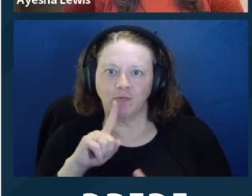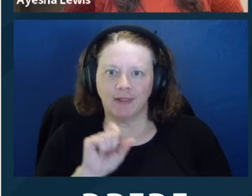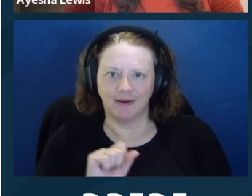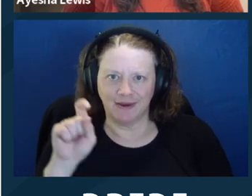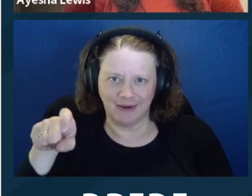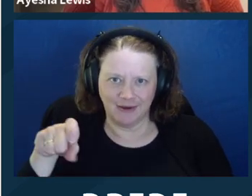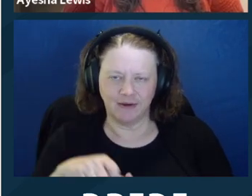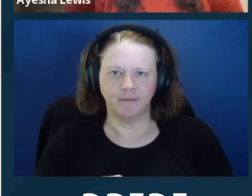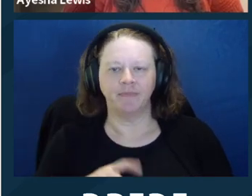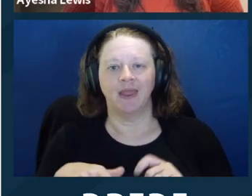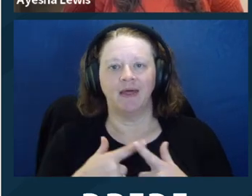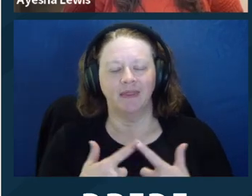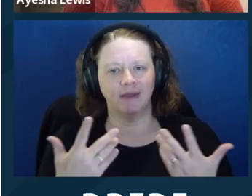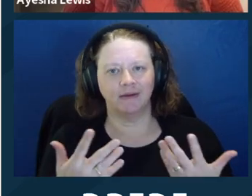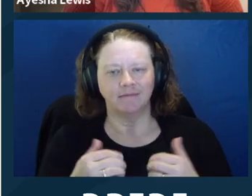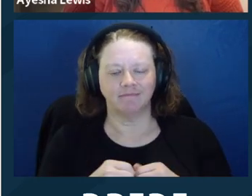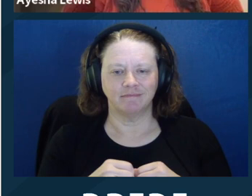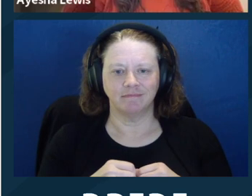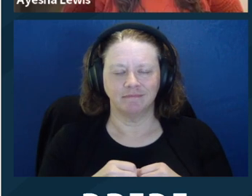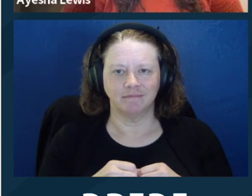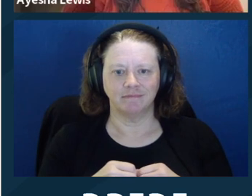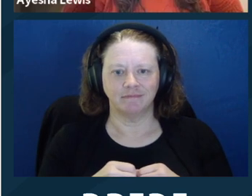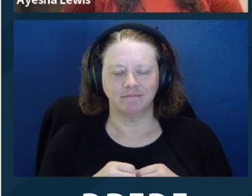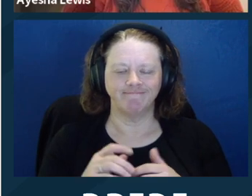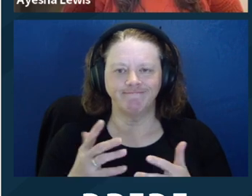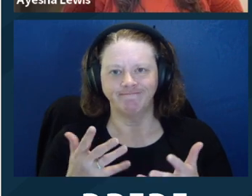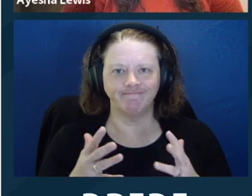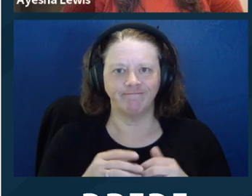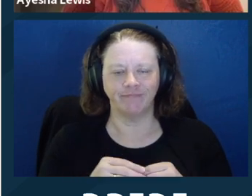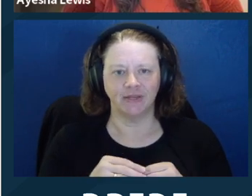have conversations with me, and they would tell me maybe 10 percent of what the need